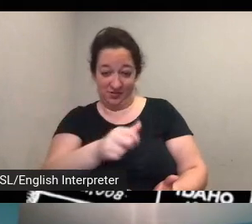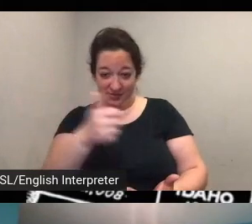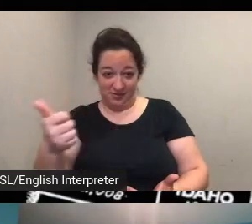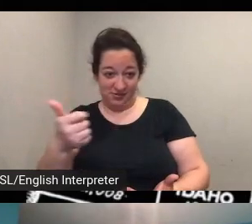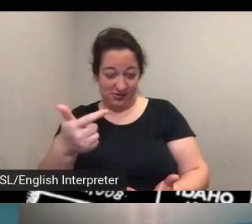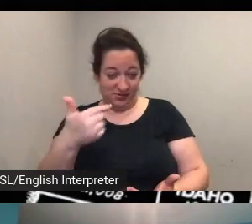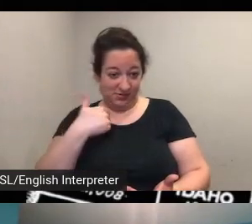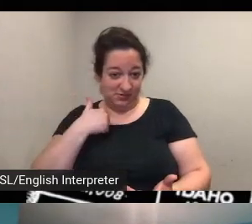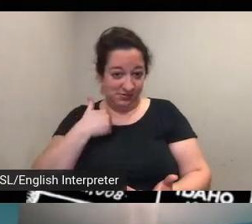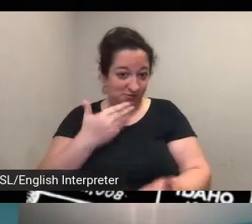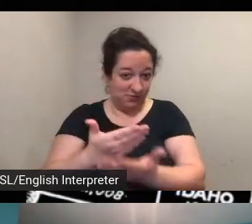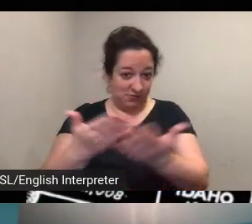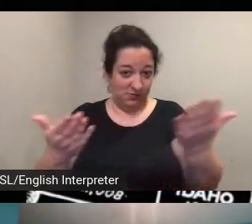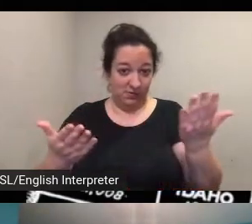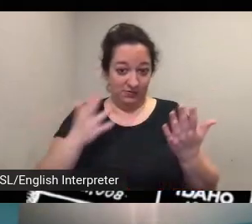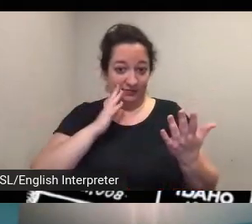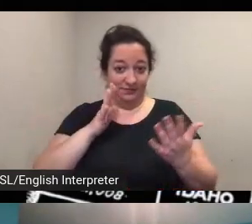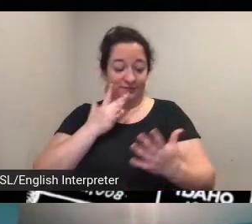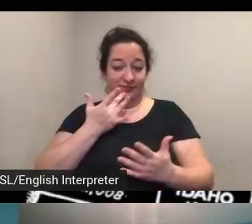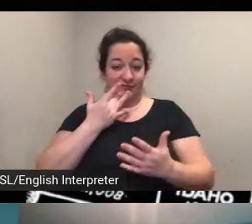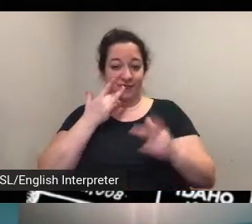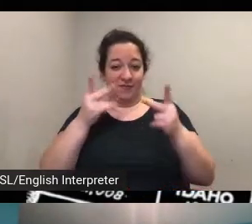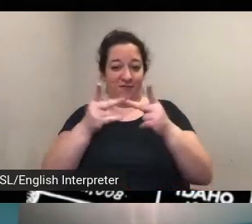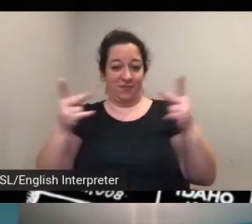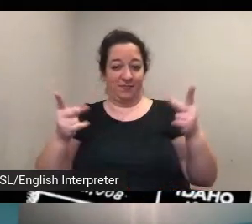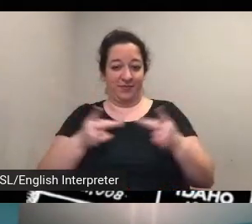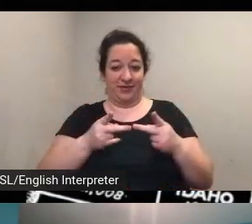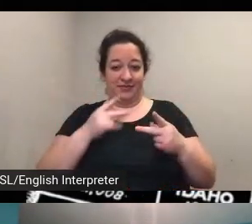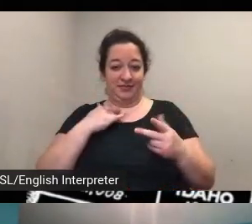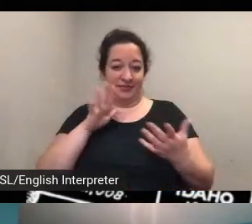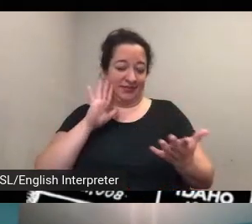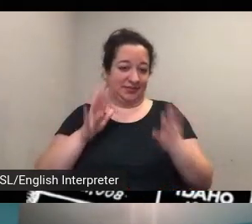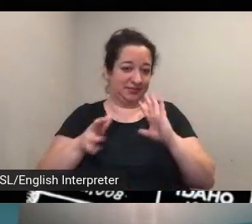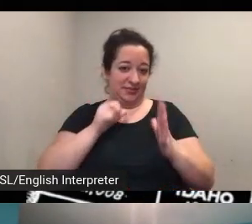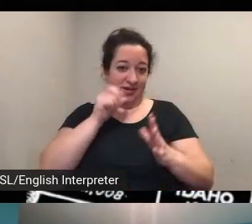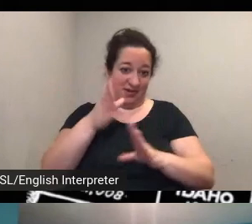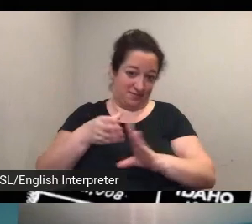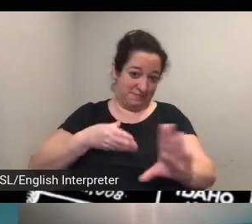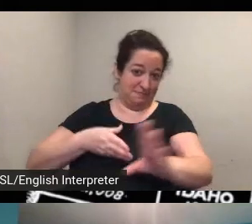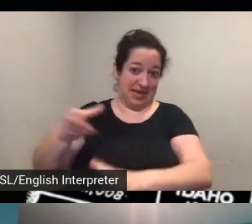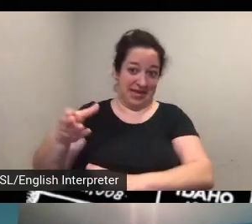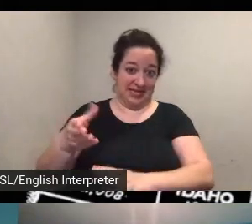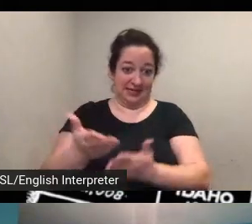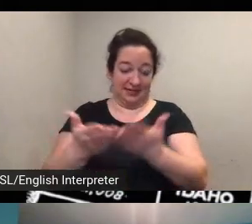a favorite place that that's kind of off the beaten path